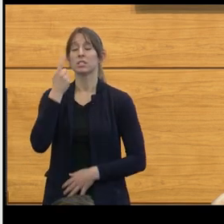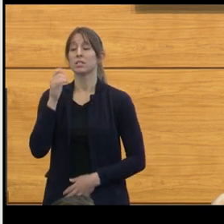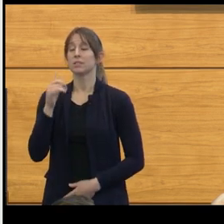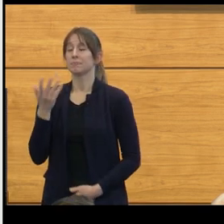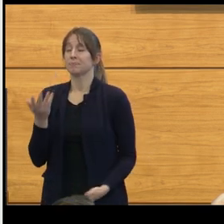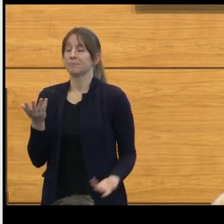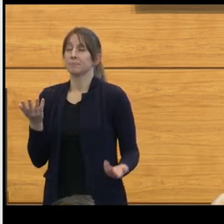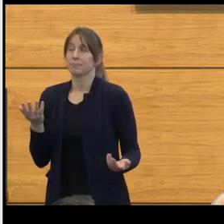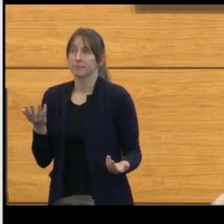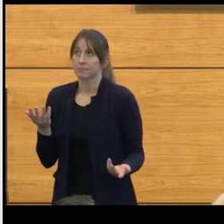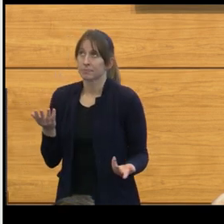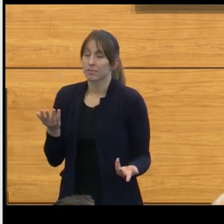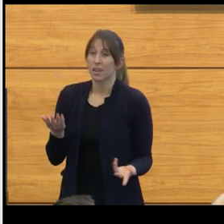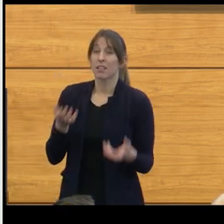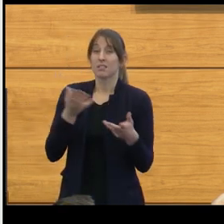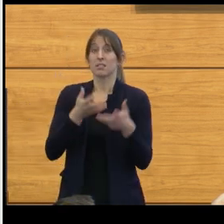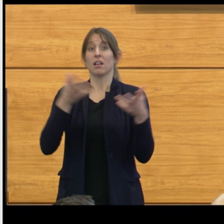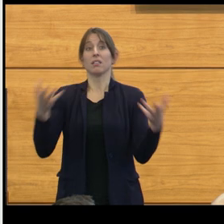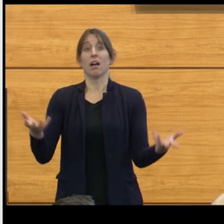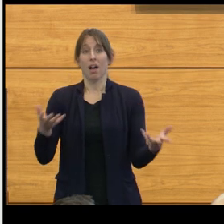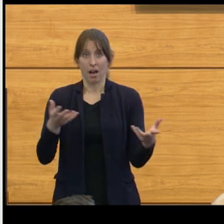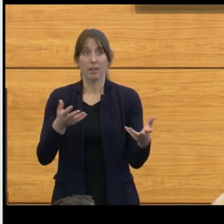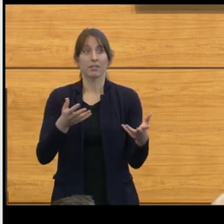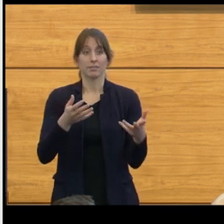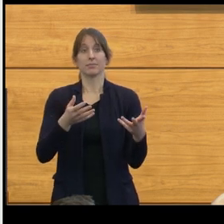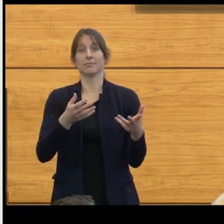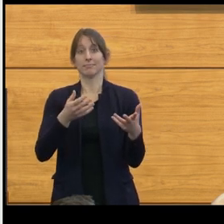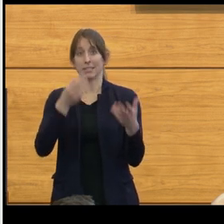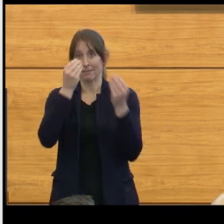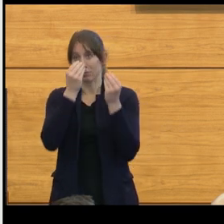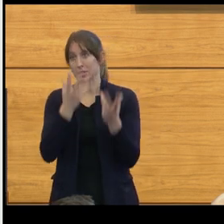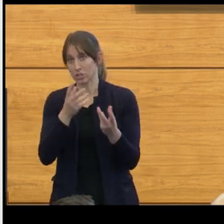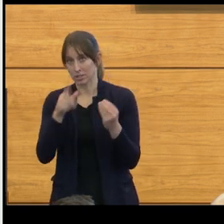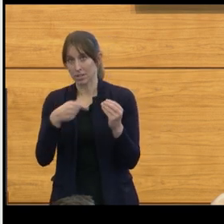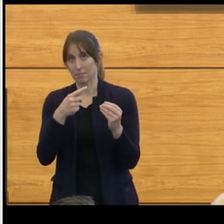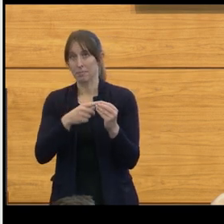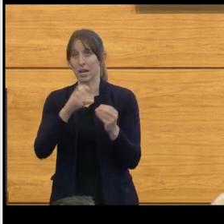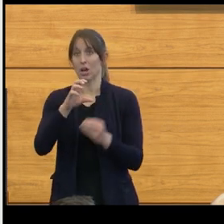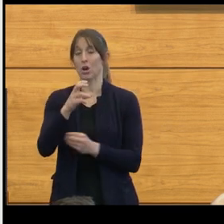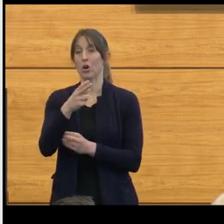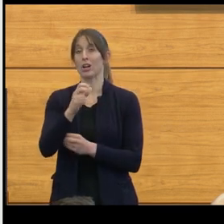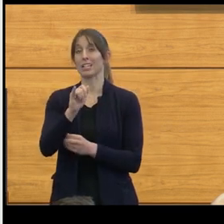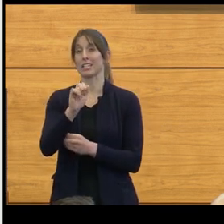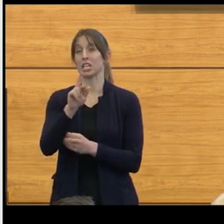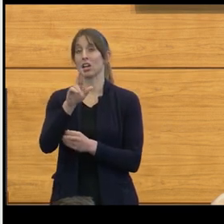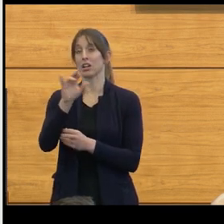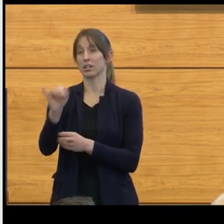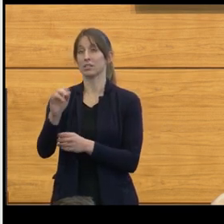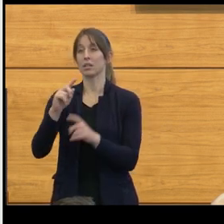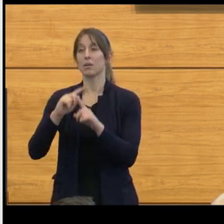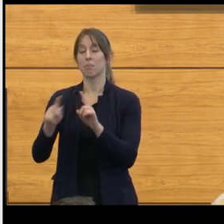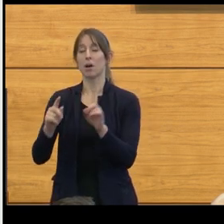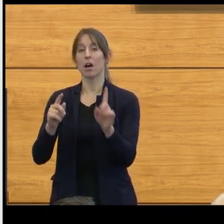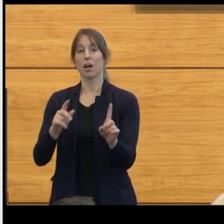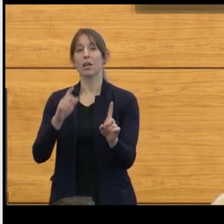there's a lot of literature out there in chiaris, but that a careful analysis of it is something which has been important to at least some of the folks